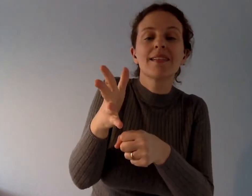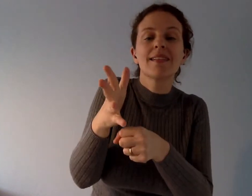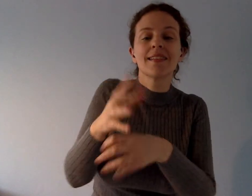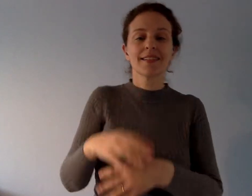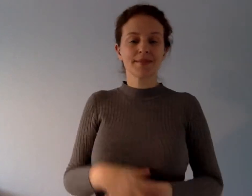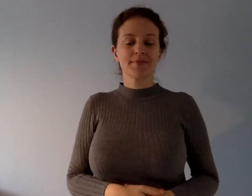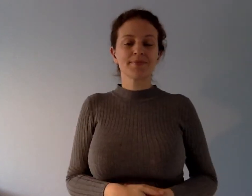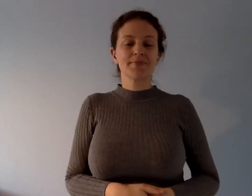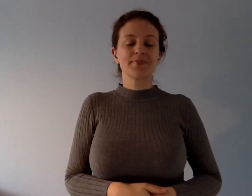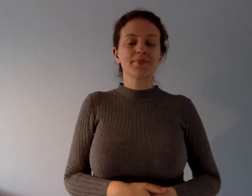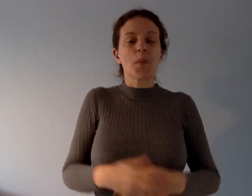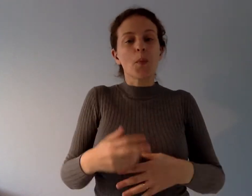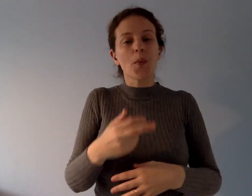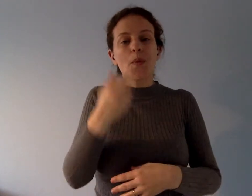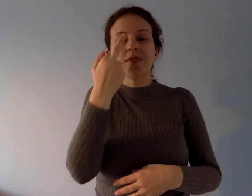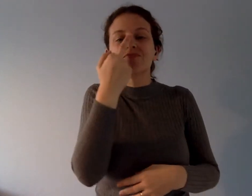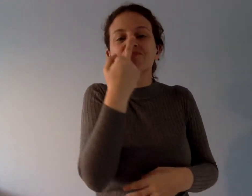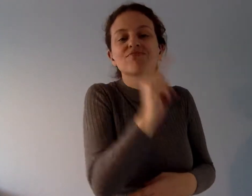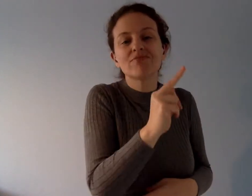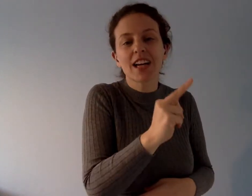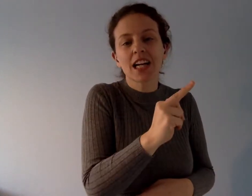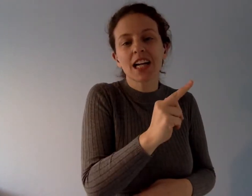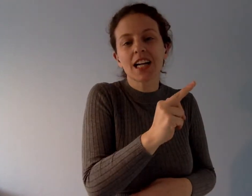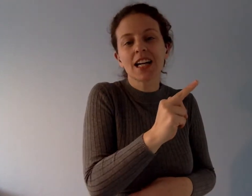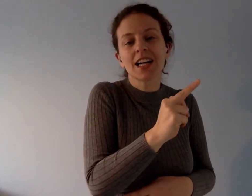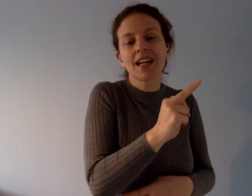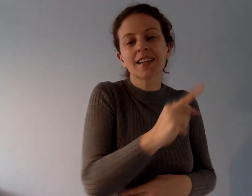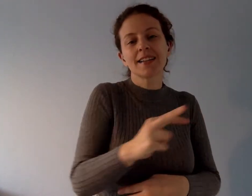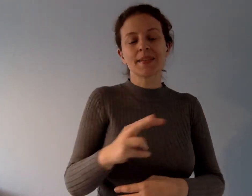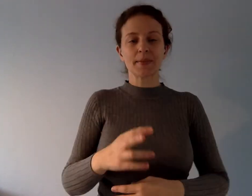WINDING a PERSON UP or TRICK